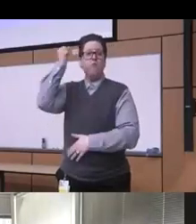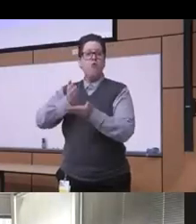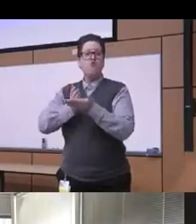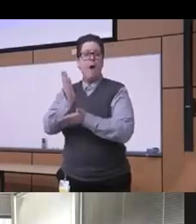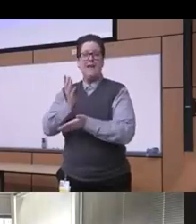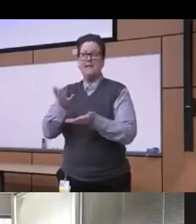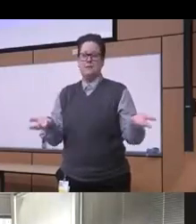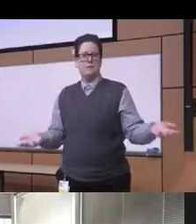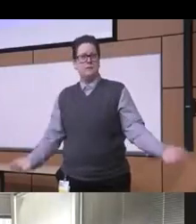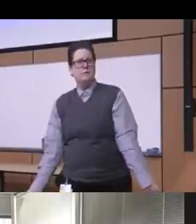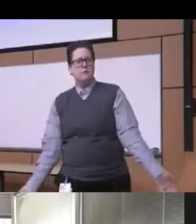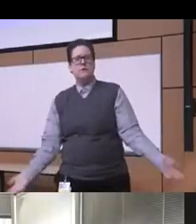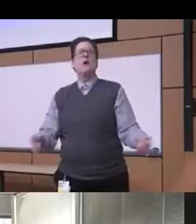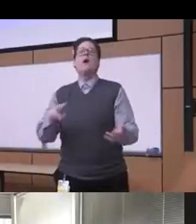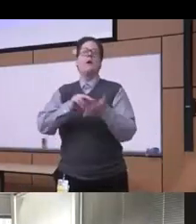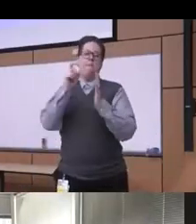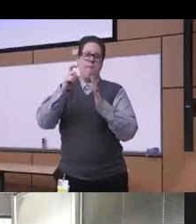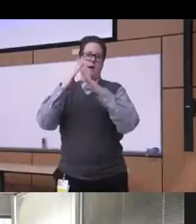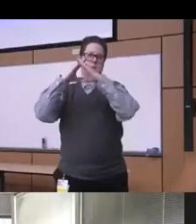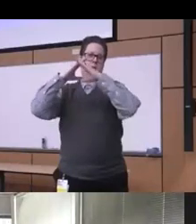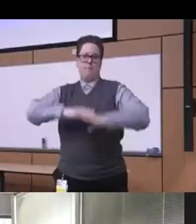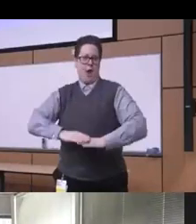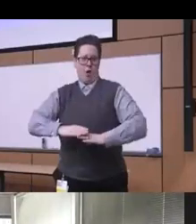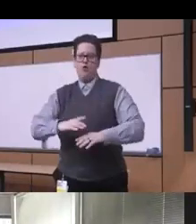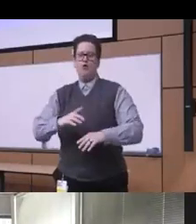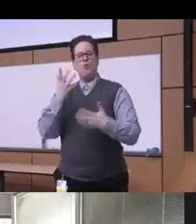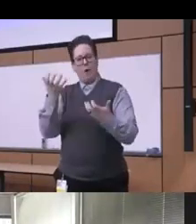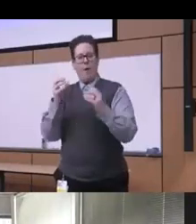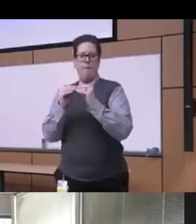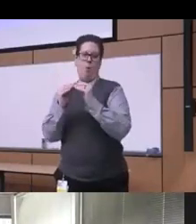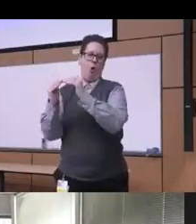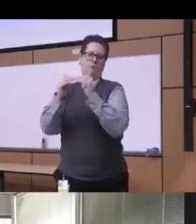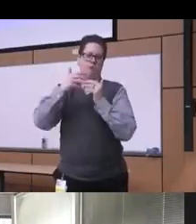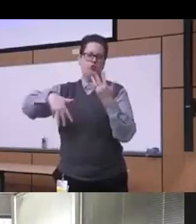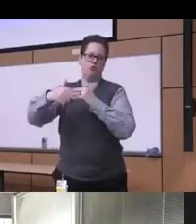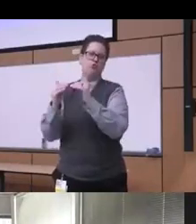done it's by removing barriers and replacing them with social justice ones and again and this has